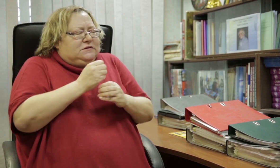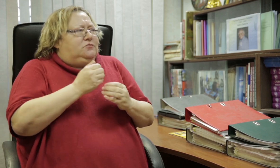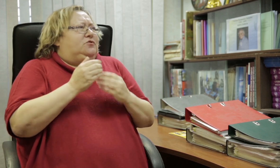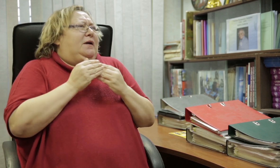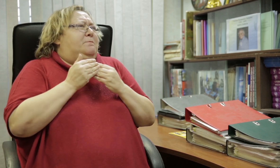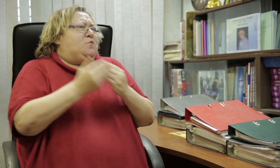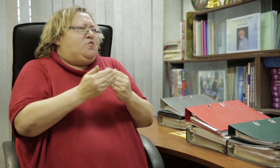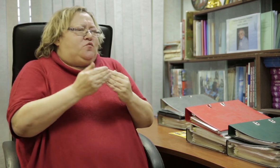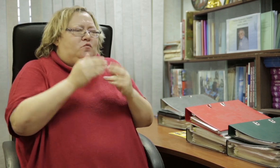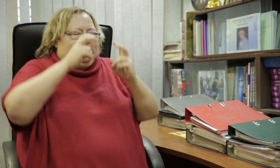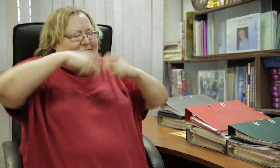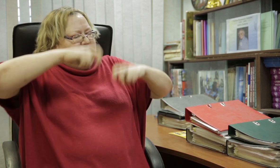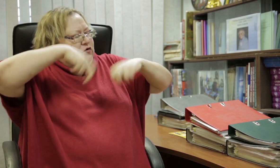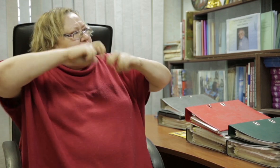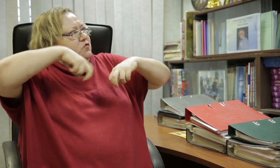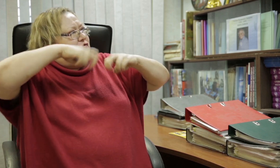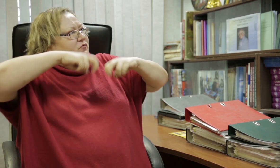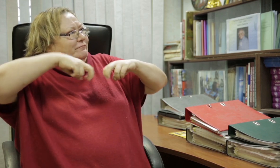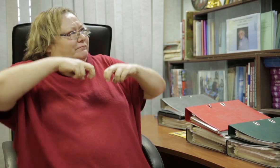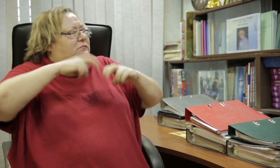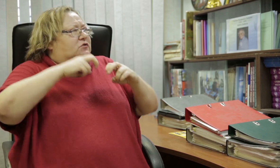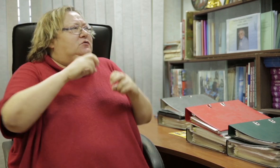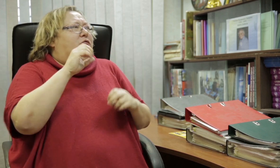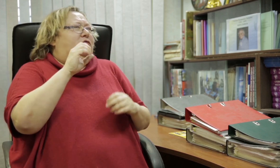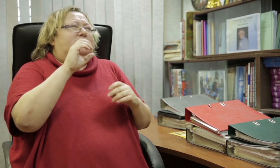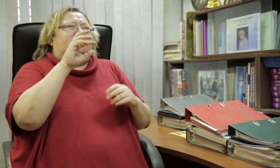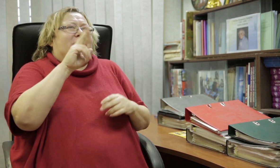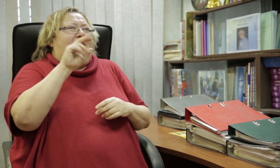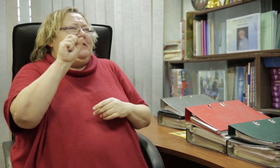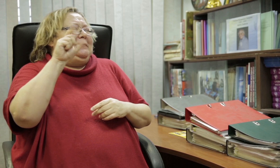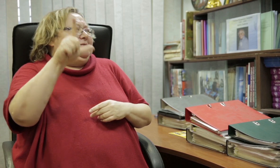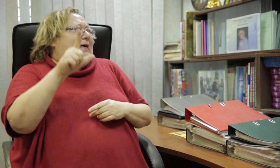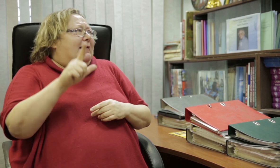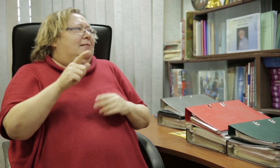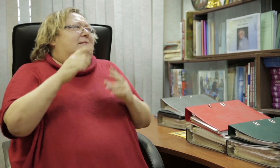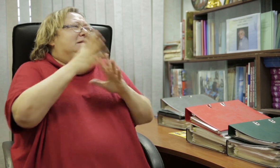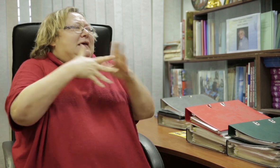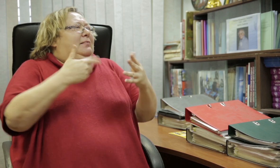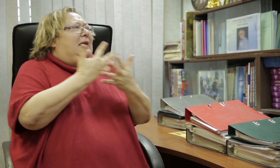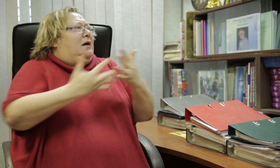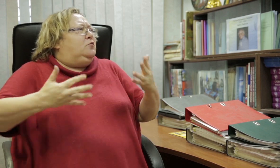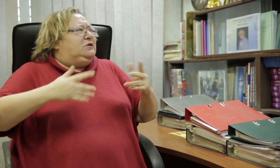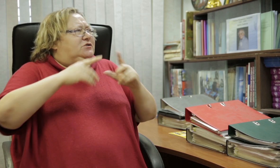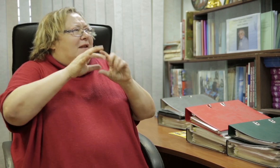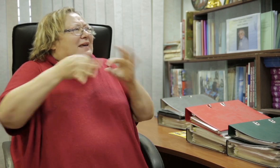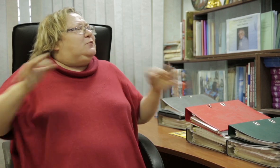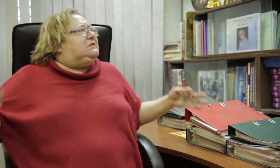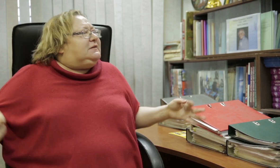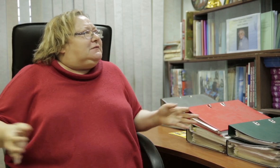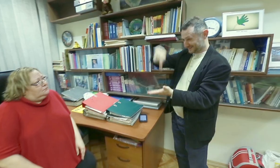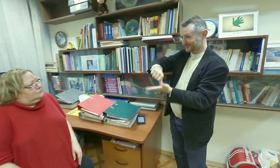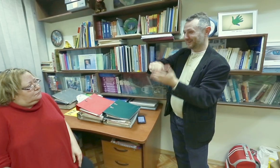We are here at the Ministry of Culture and Education of the Russian Federation. They are